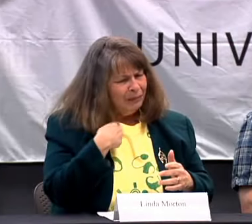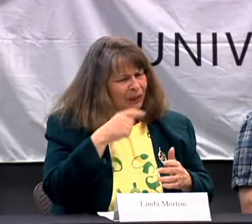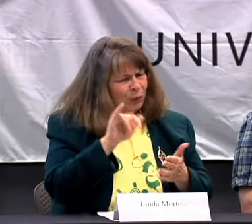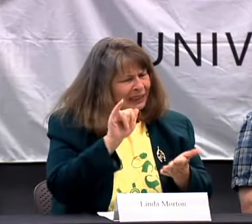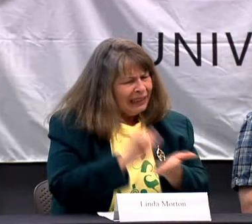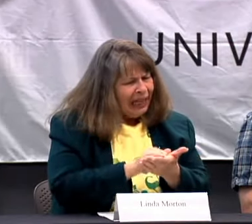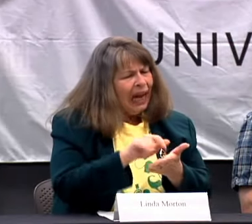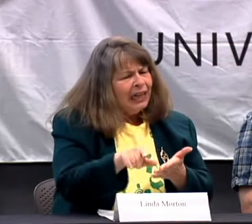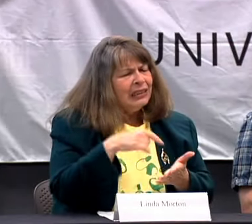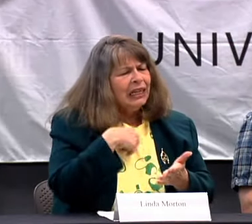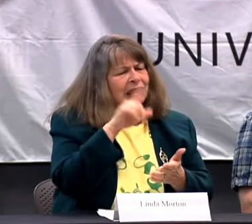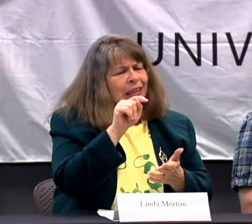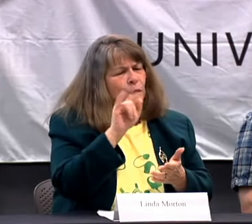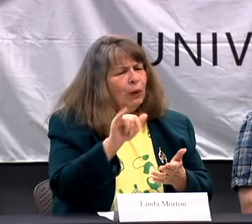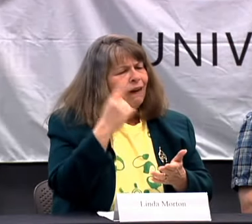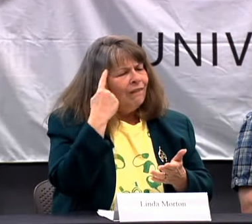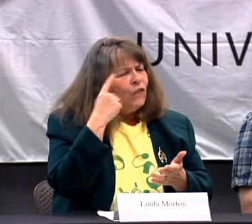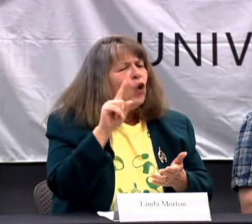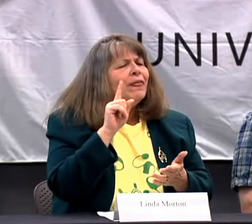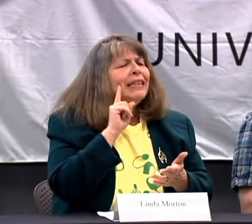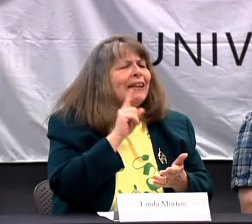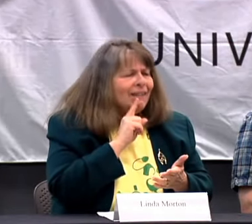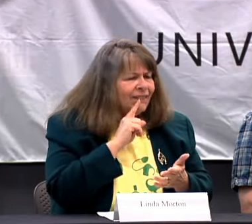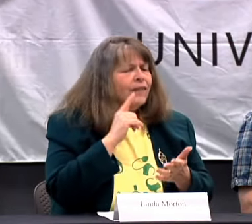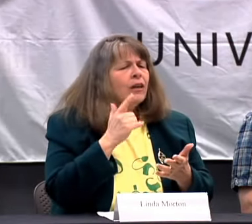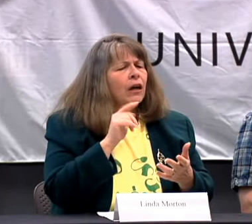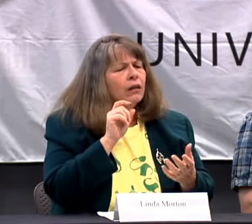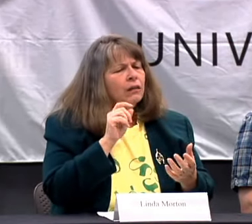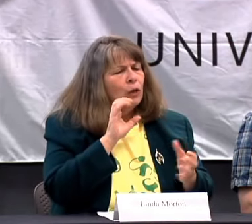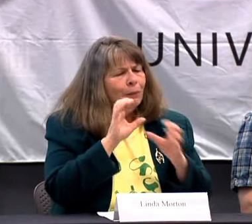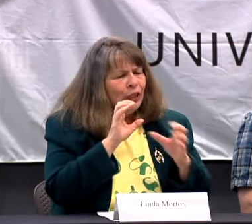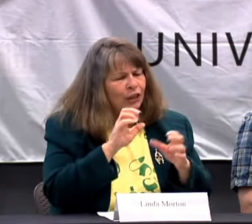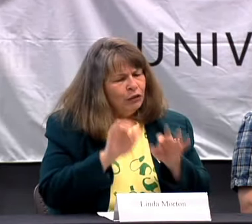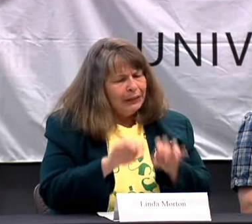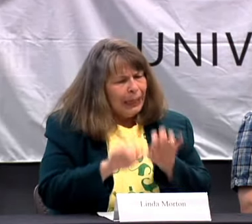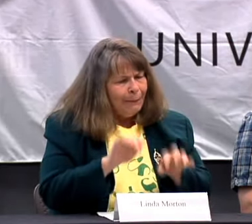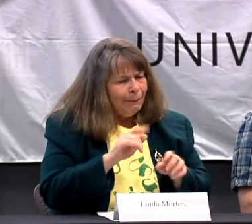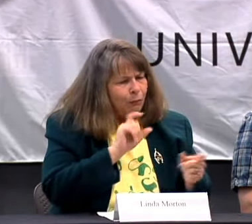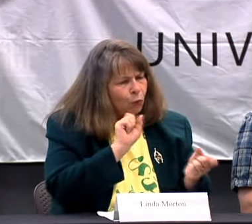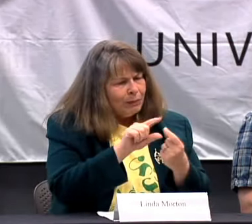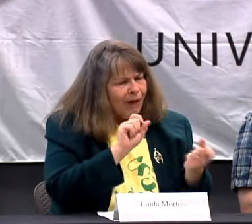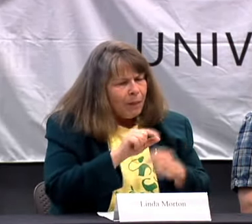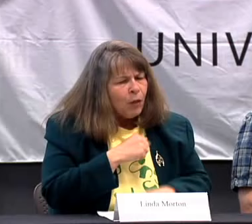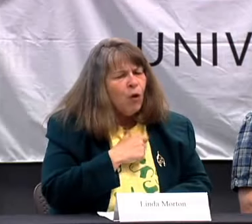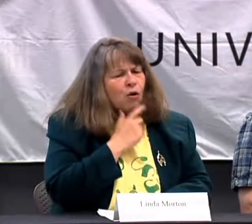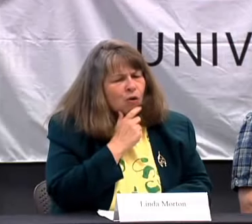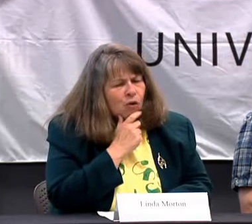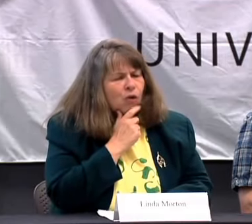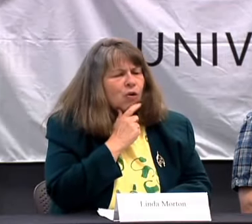WHAT IS THAT? A TTY FOR THE DEAF TO COMMUNICATE USING THE TELETYPEWRITER